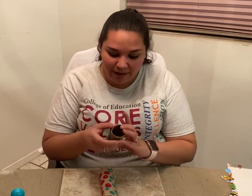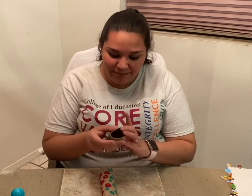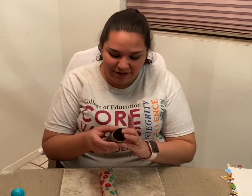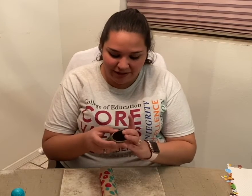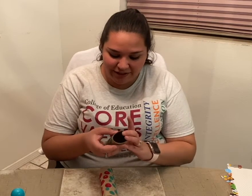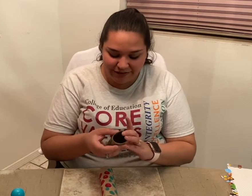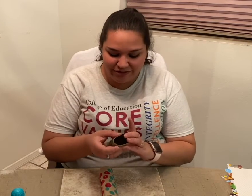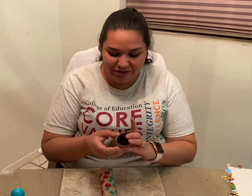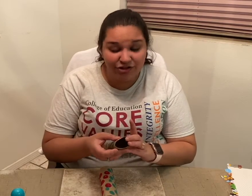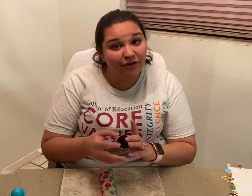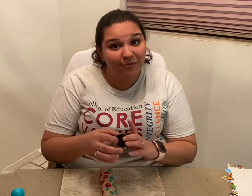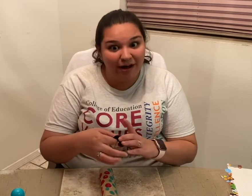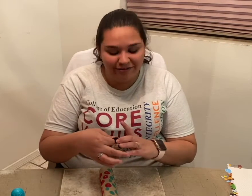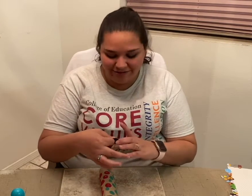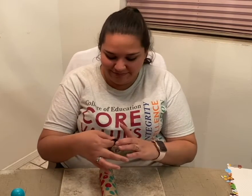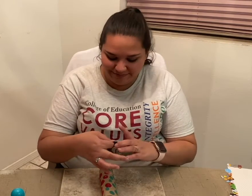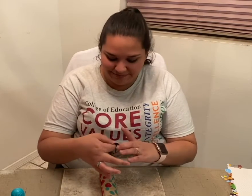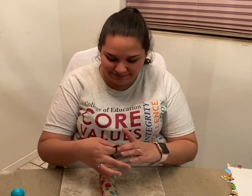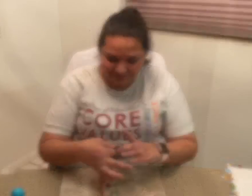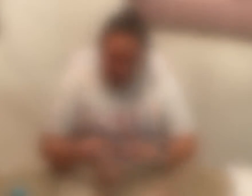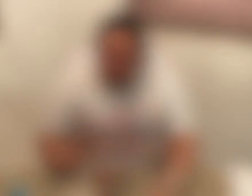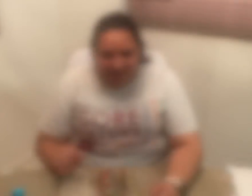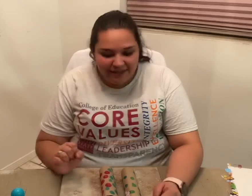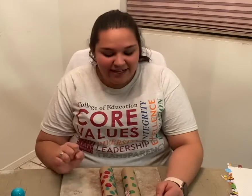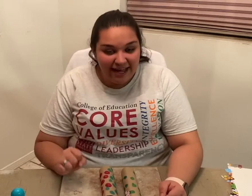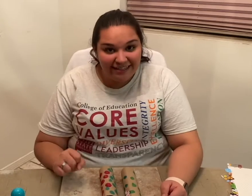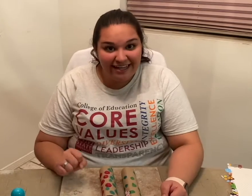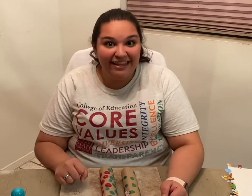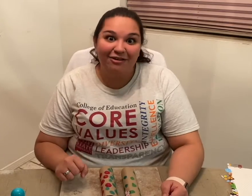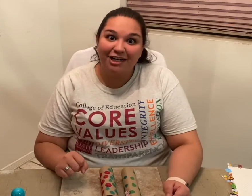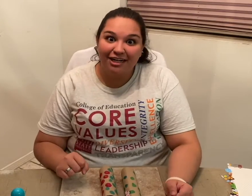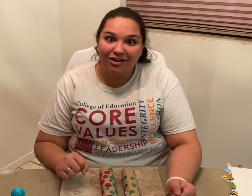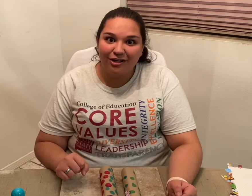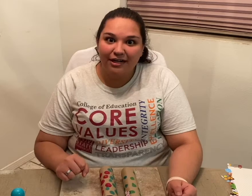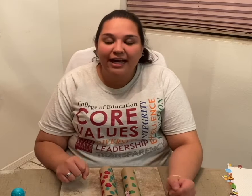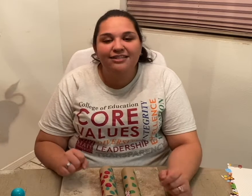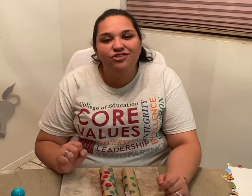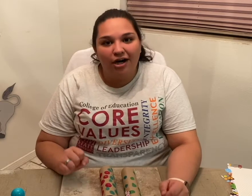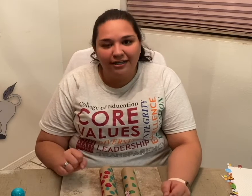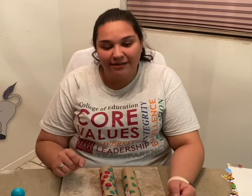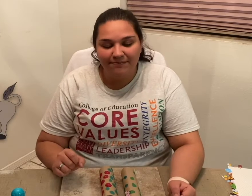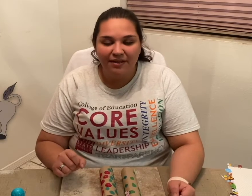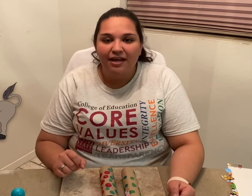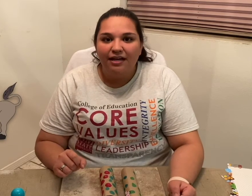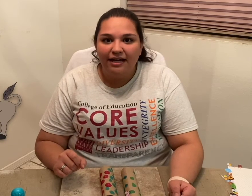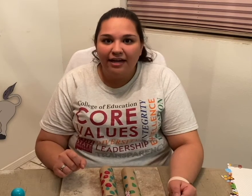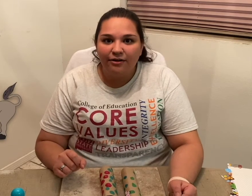binoculars to show them off. The next sign that we're going to learn is "donkey". Now,